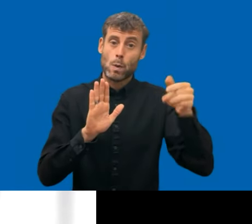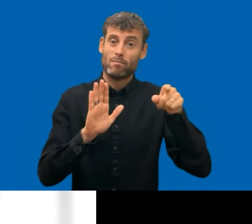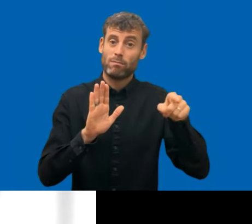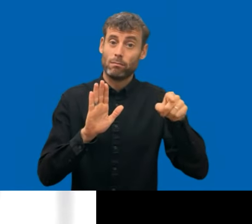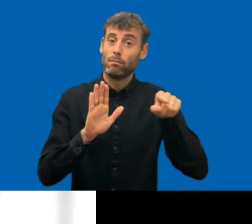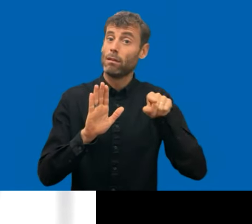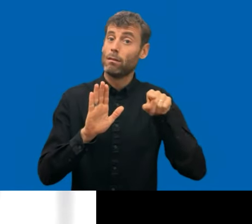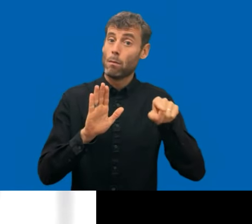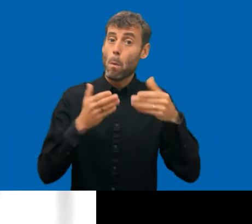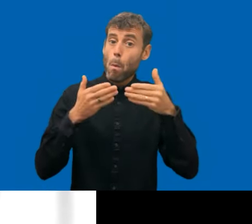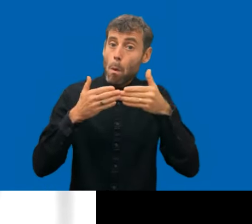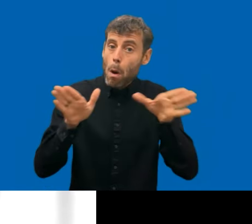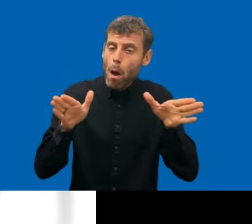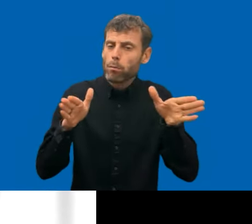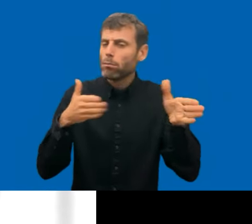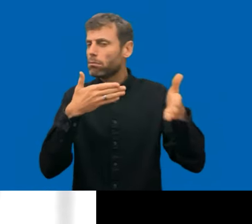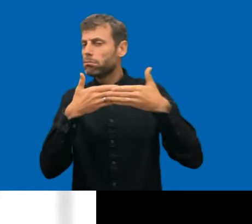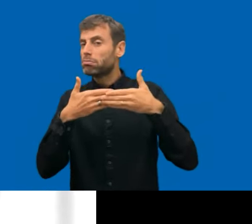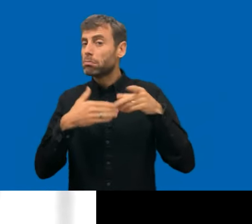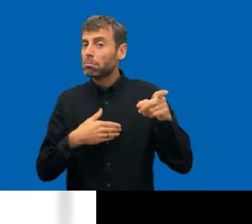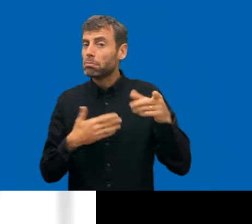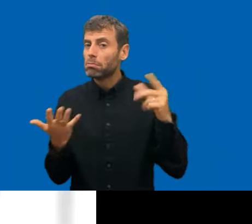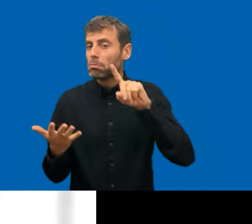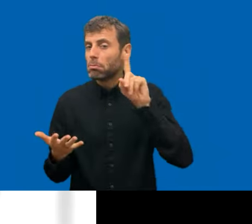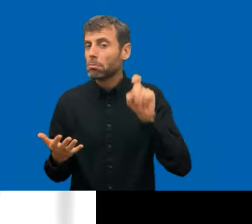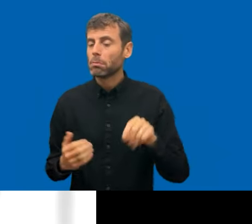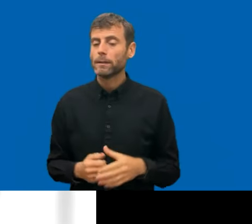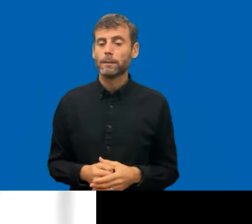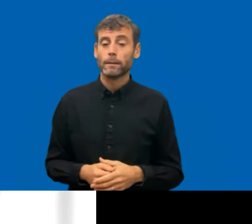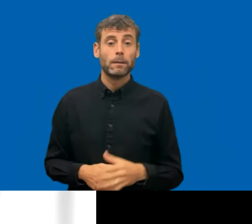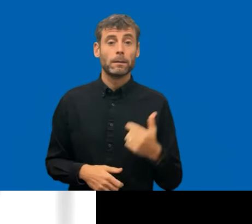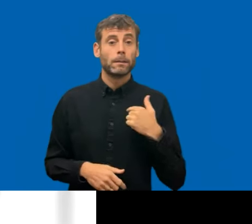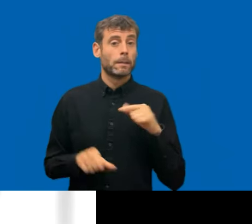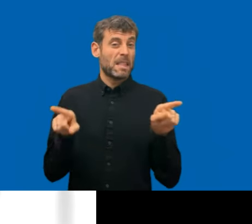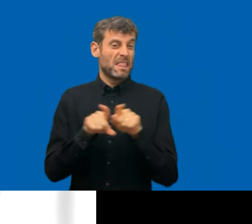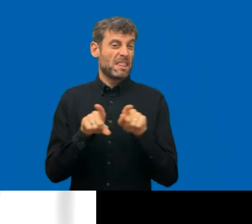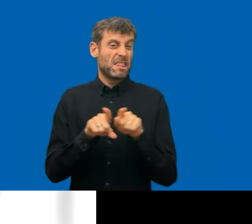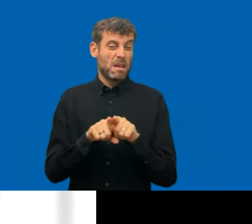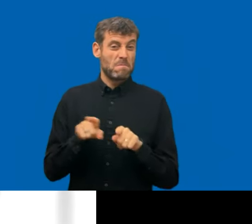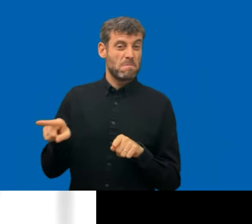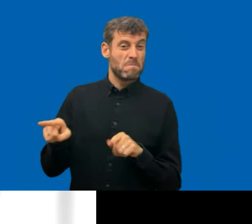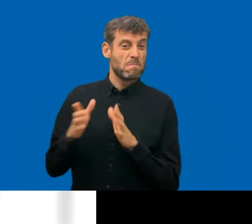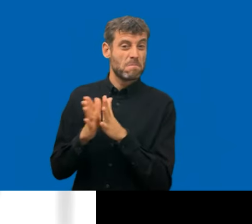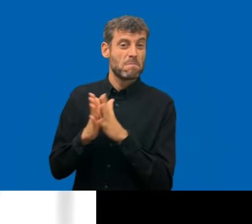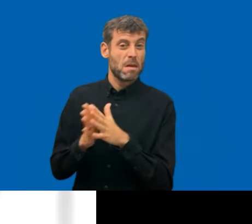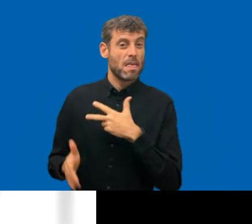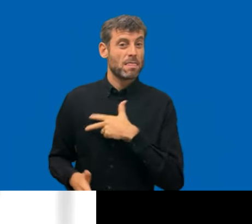we just, let's say sell it as a none of charge, free consultation and that works, I think.